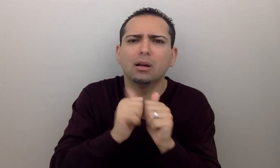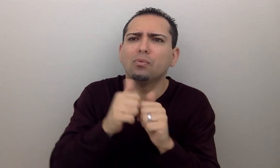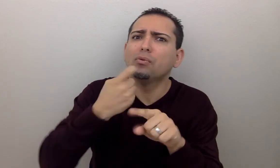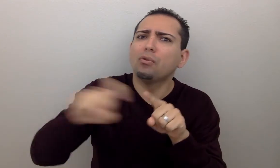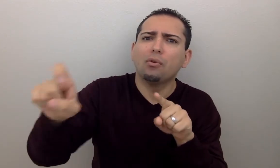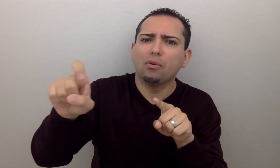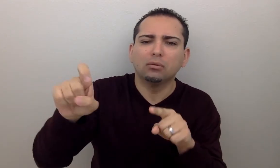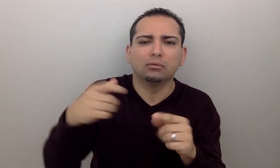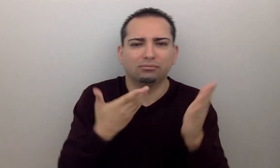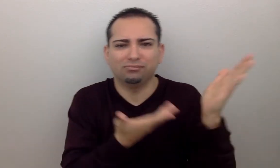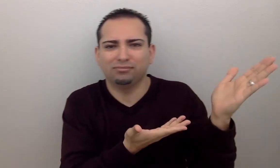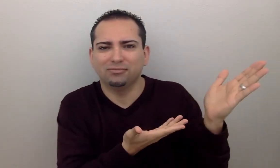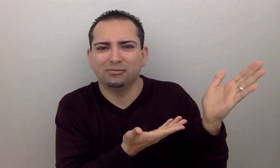How to call?